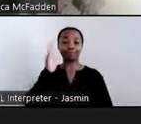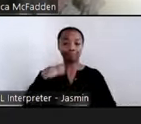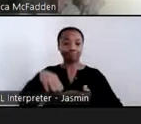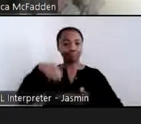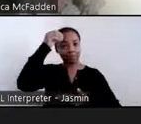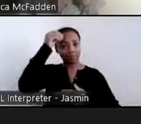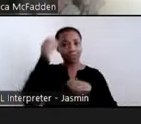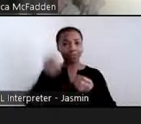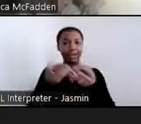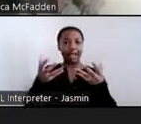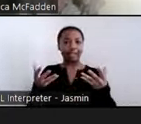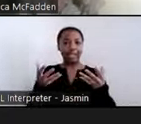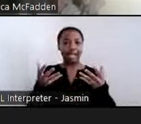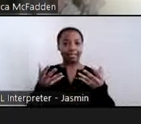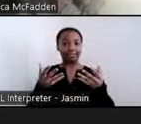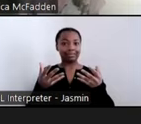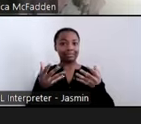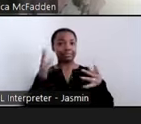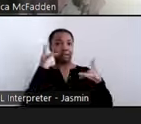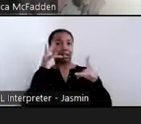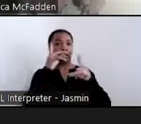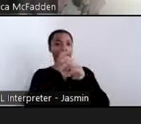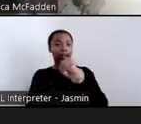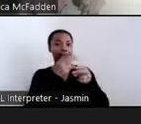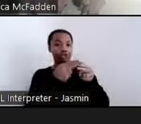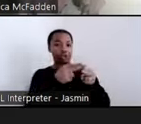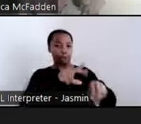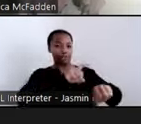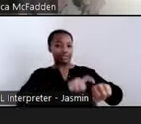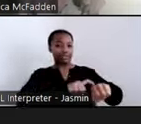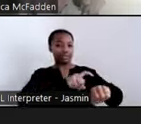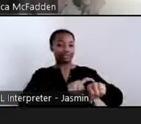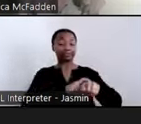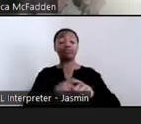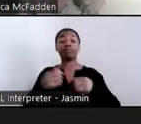short amount of time. We’ve also built in a variety of opportunities for you to be